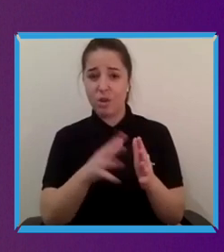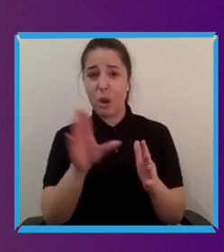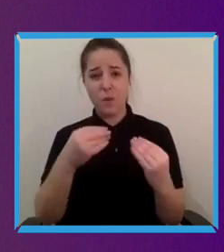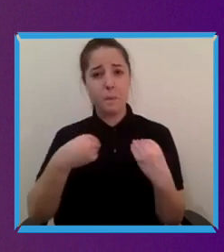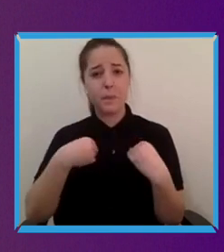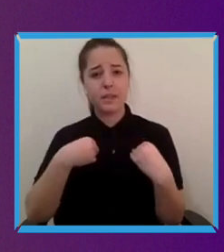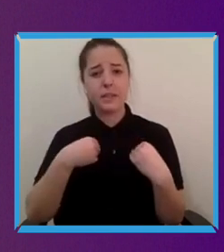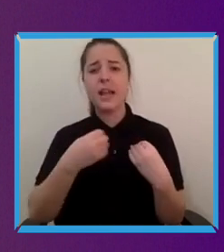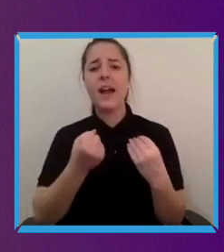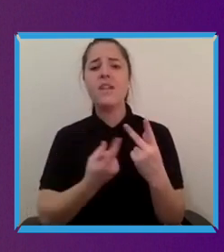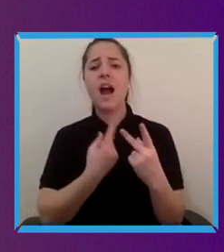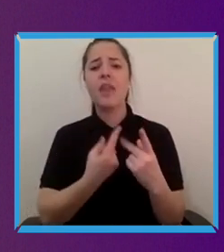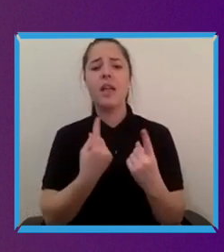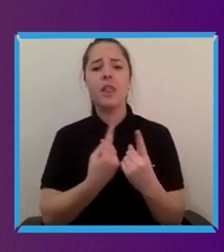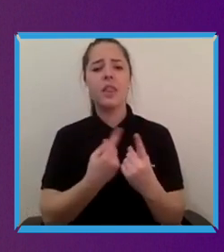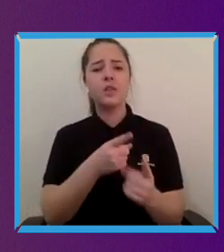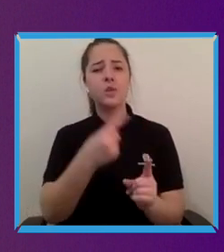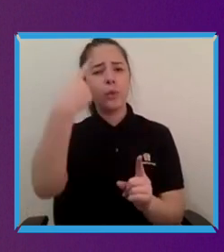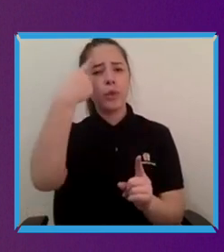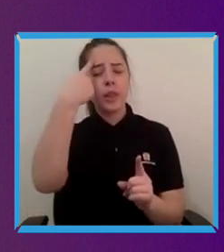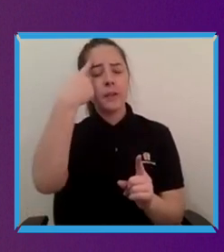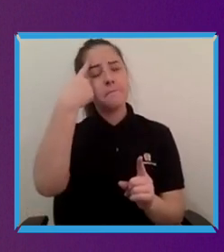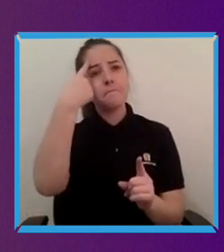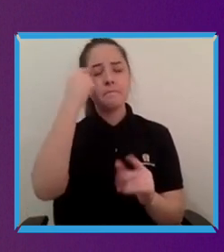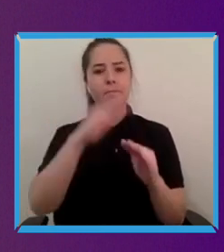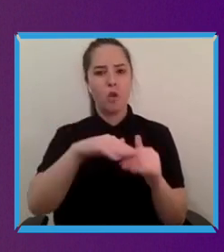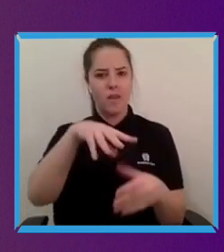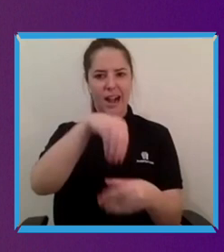that when they're thinking about inclusion are there other things that